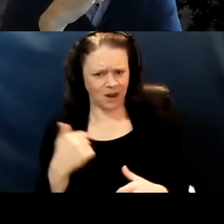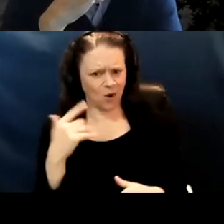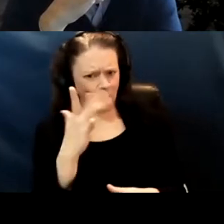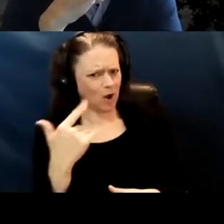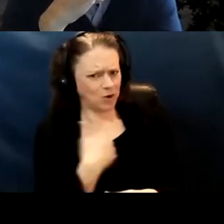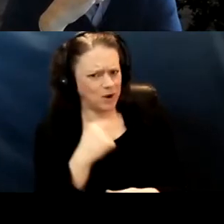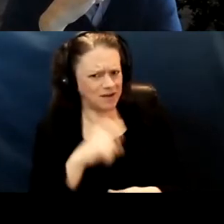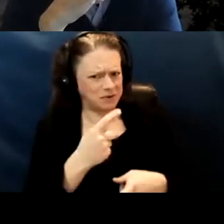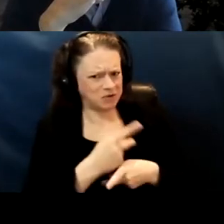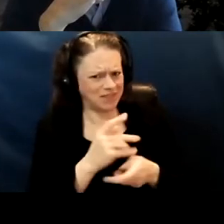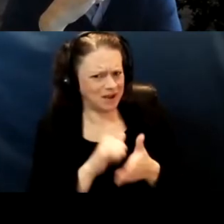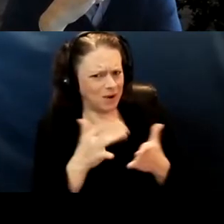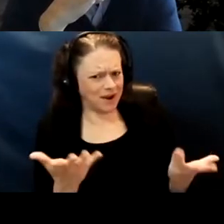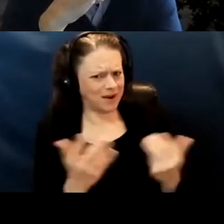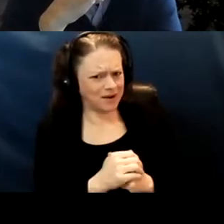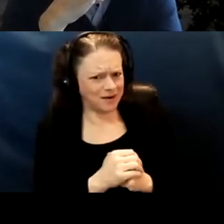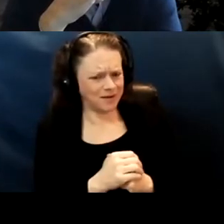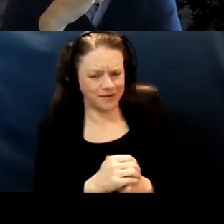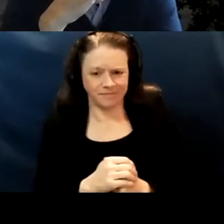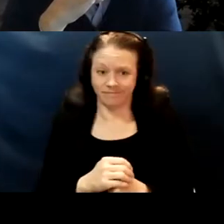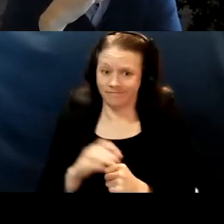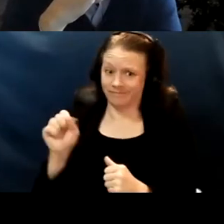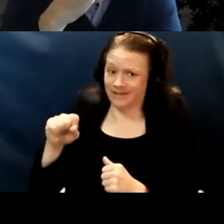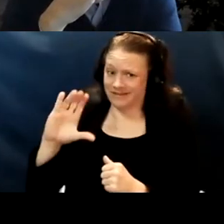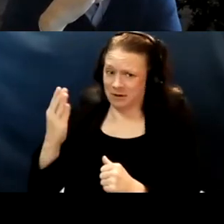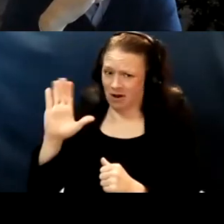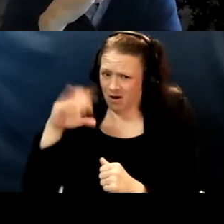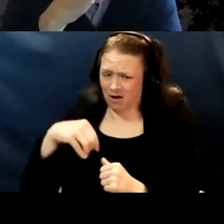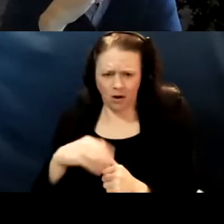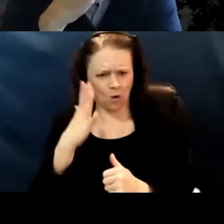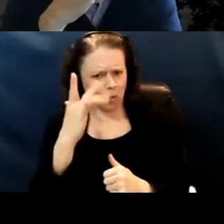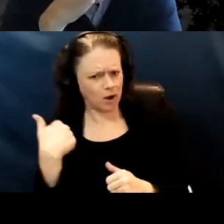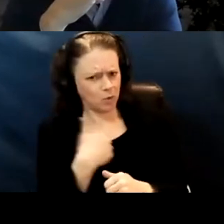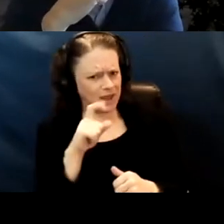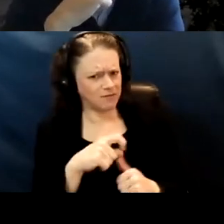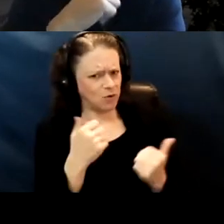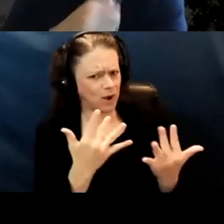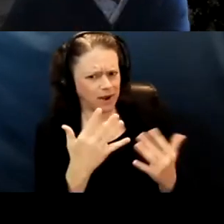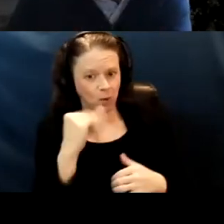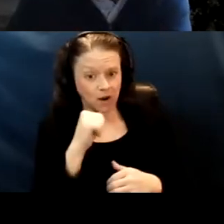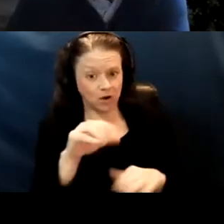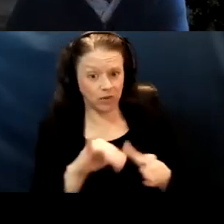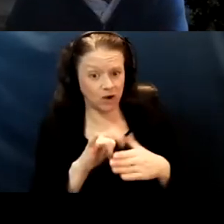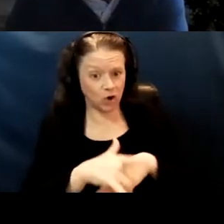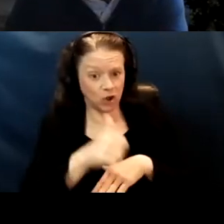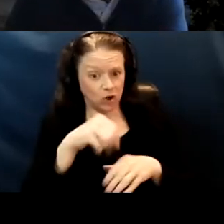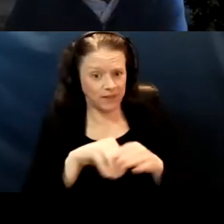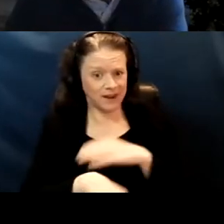He just seemed a little odd. I mean, why do we have to wait? Why couldn't that be done earlier in the day? That's just ridiculous.